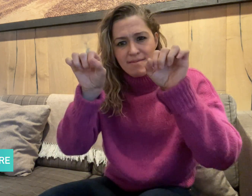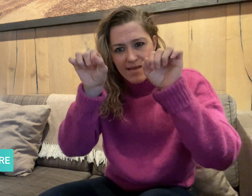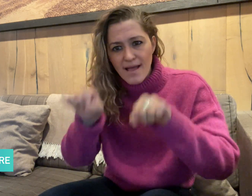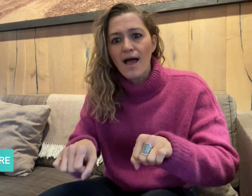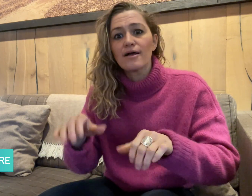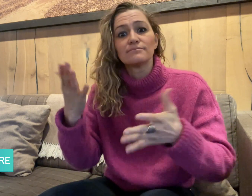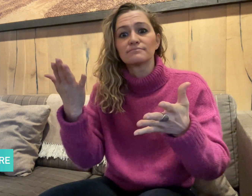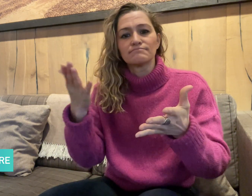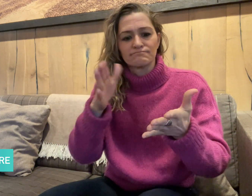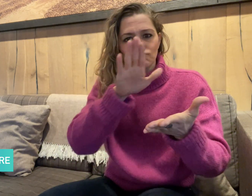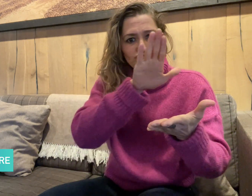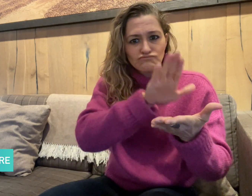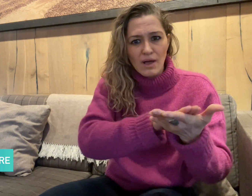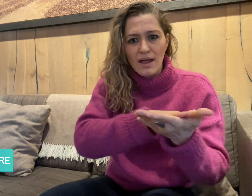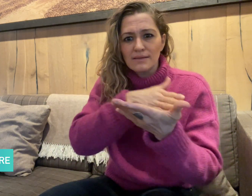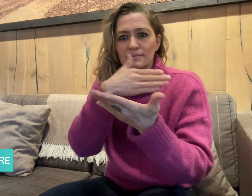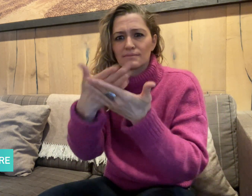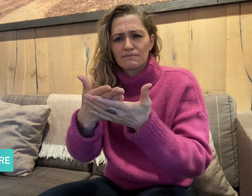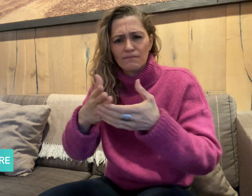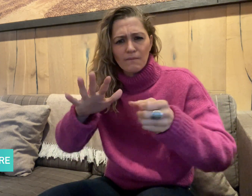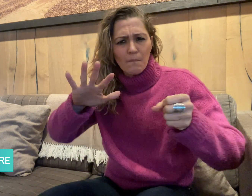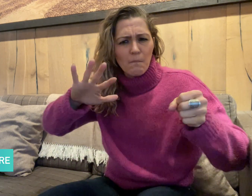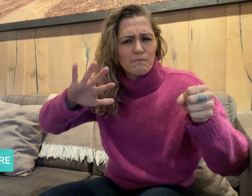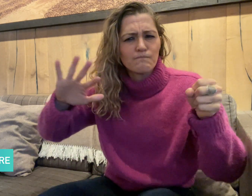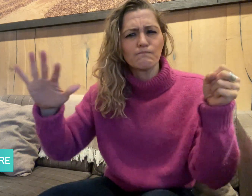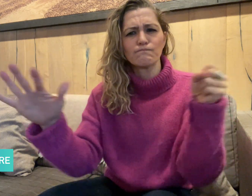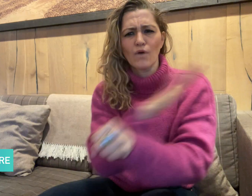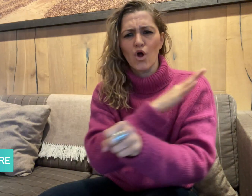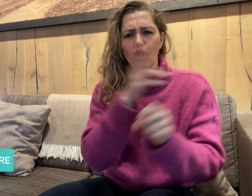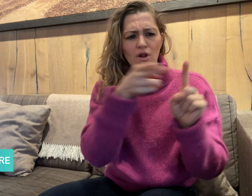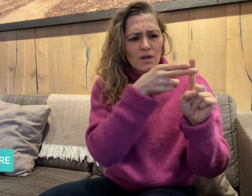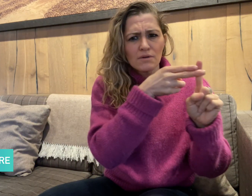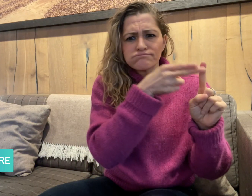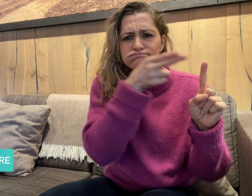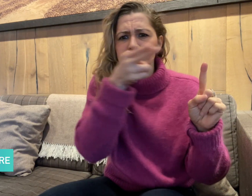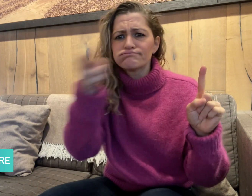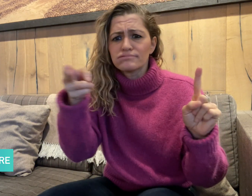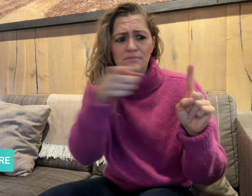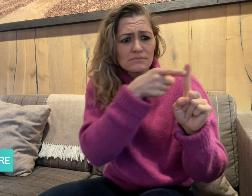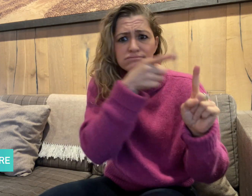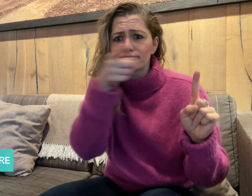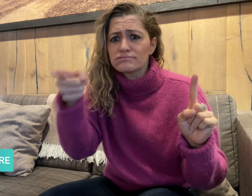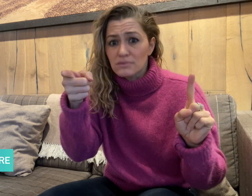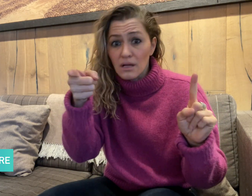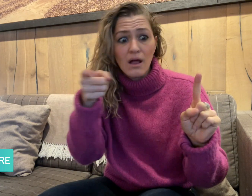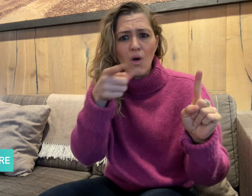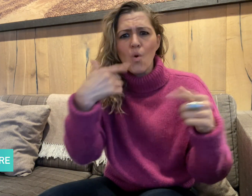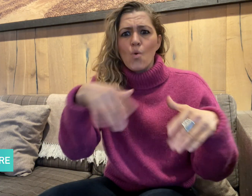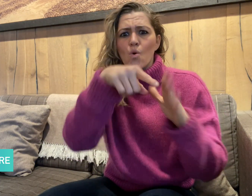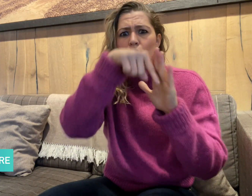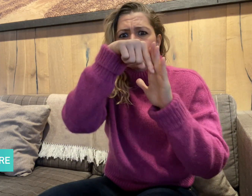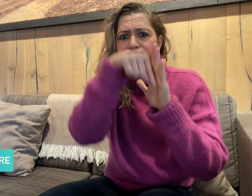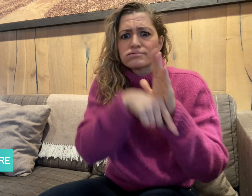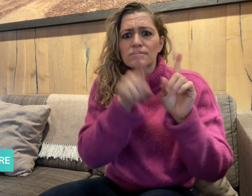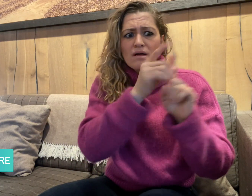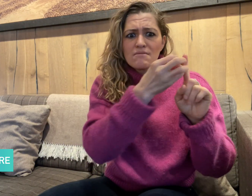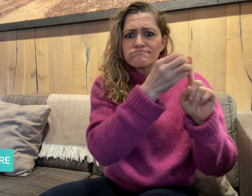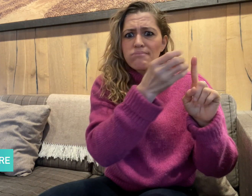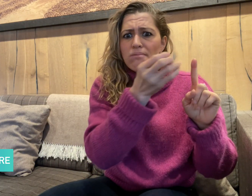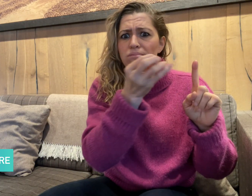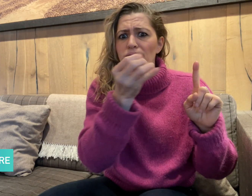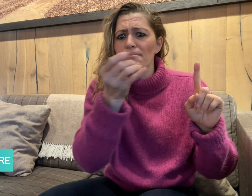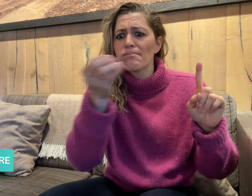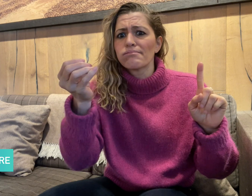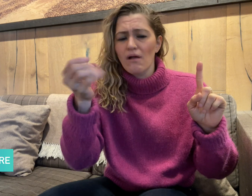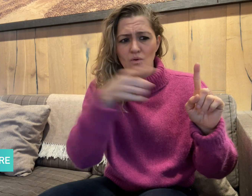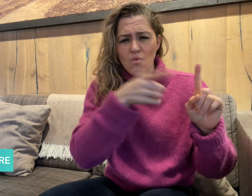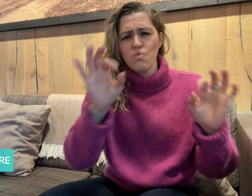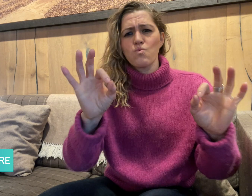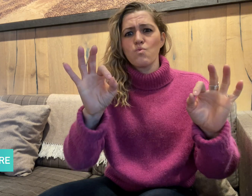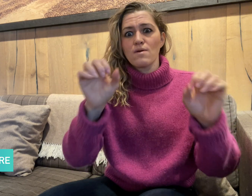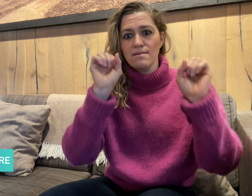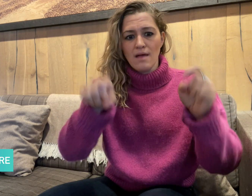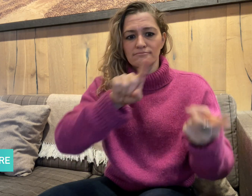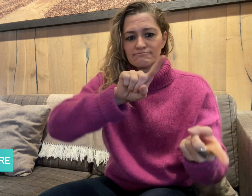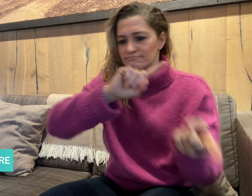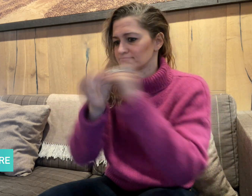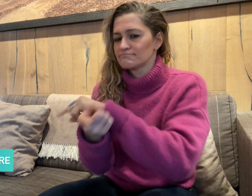developed software that can translate full and complex